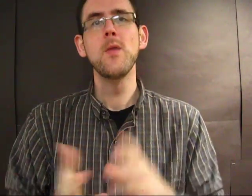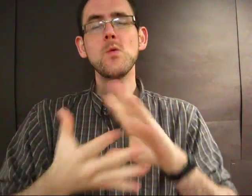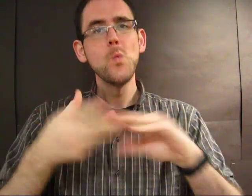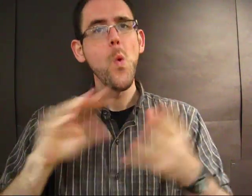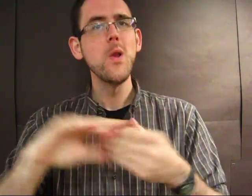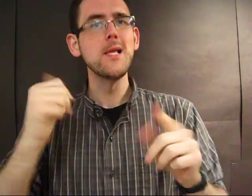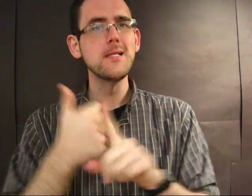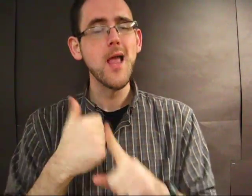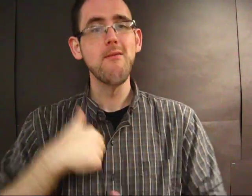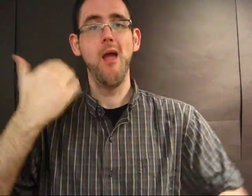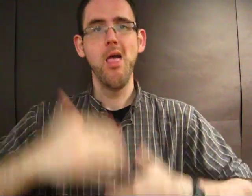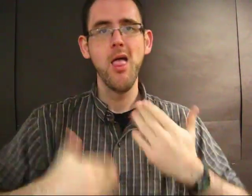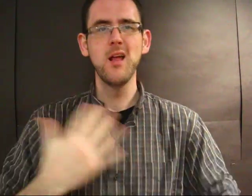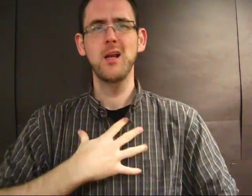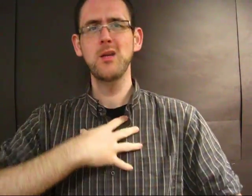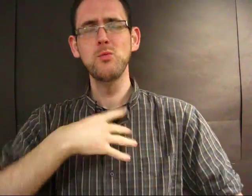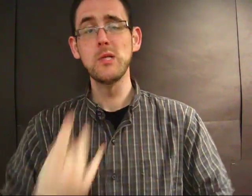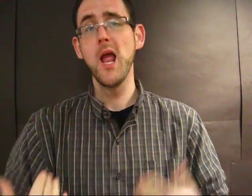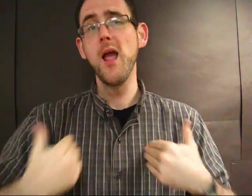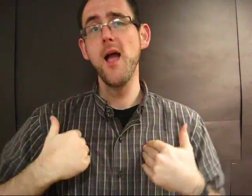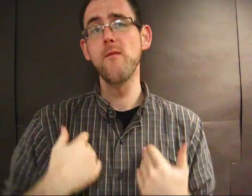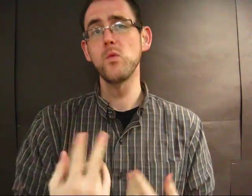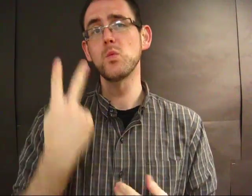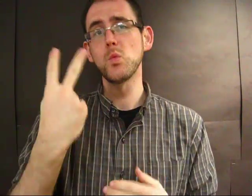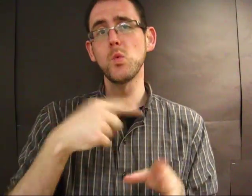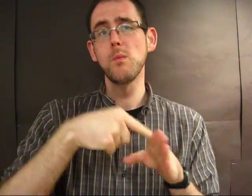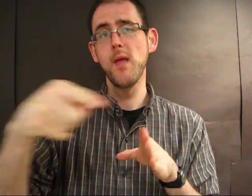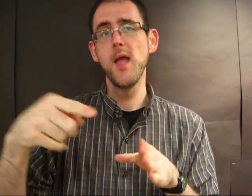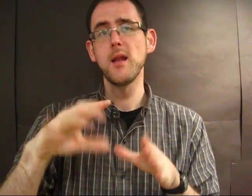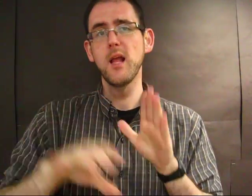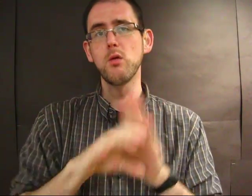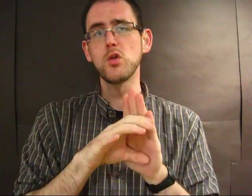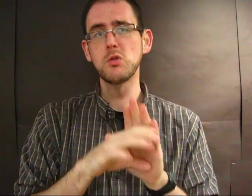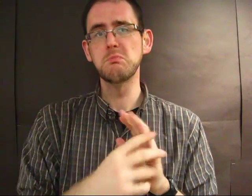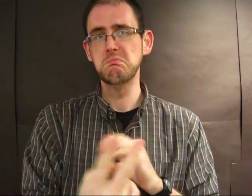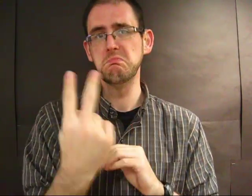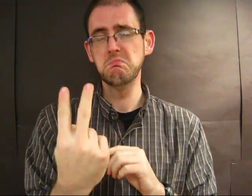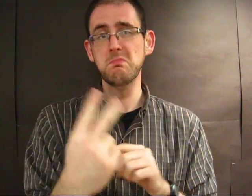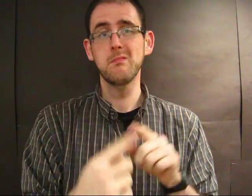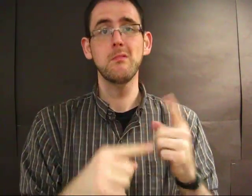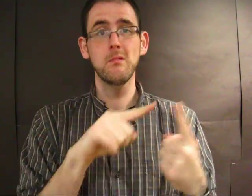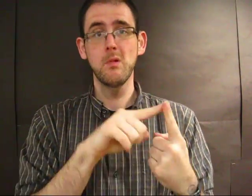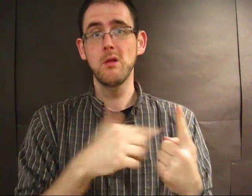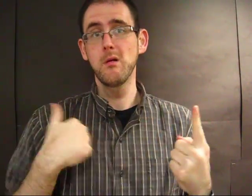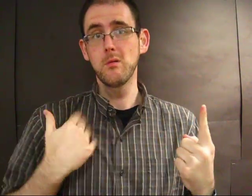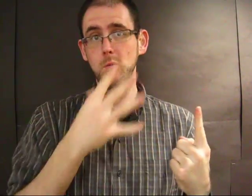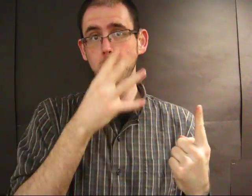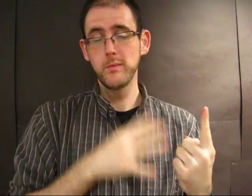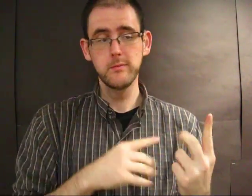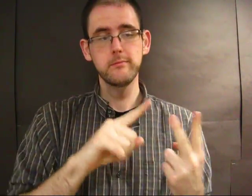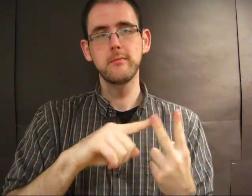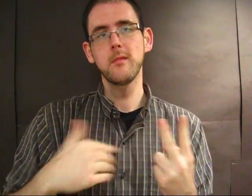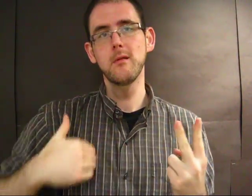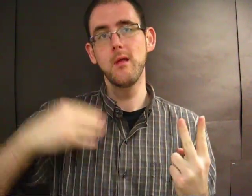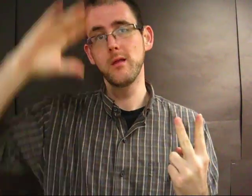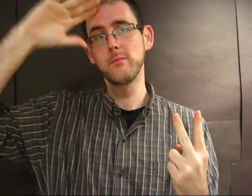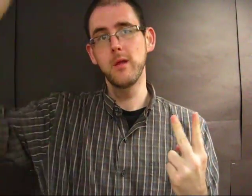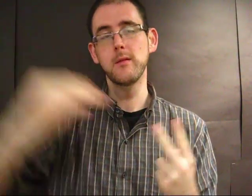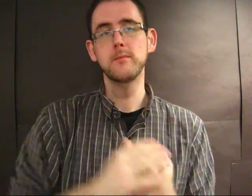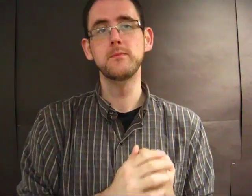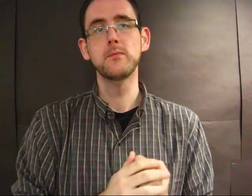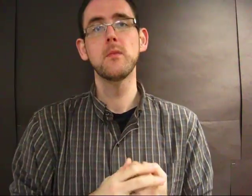Now, the story itself is interesting. There are two main characters: The young woman, and a young man.